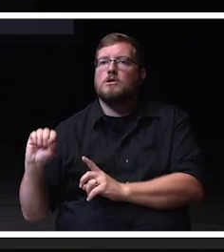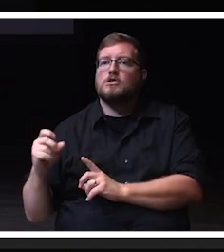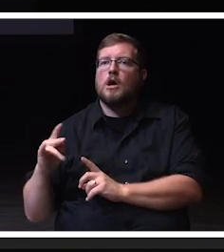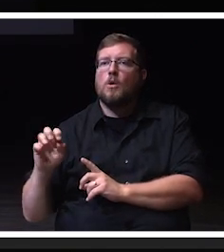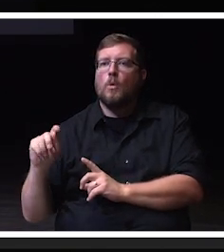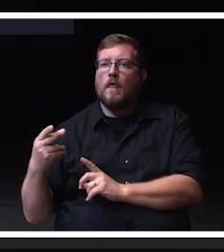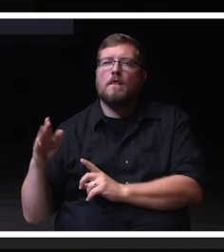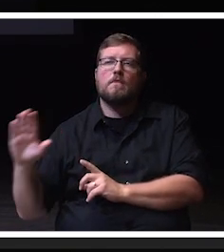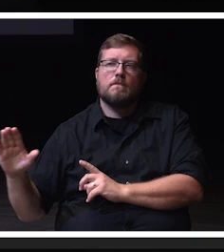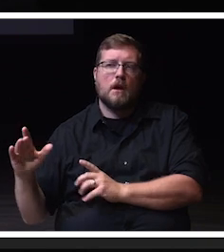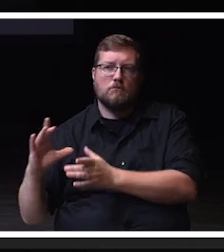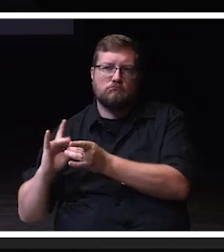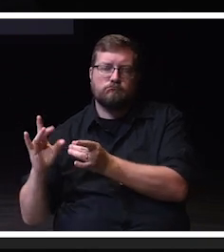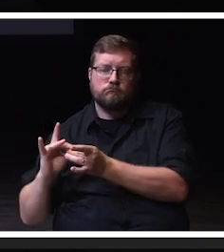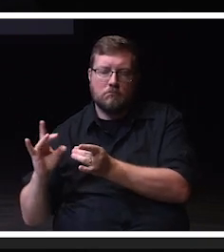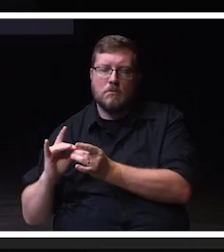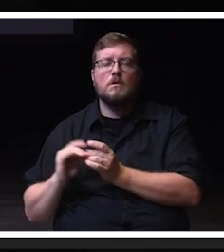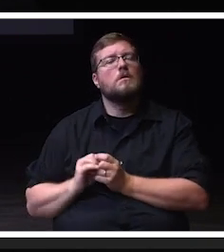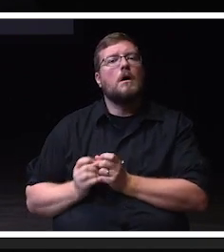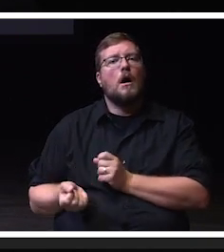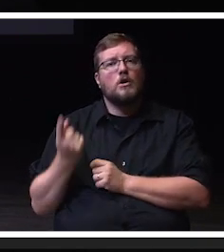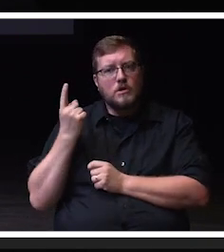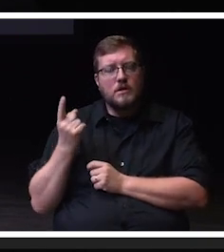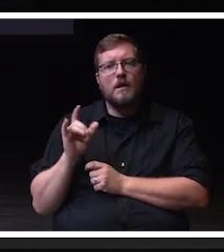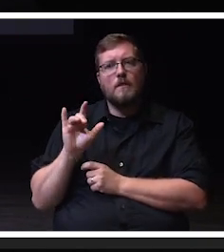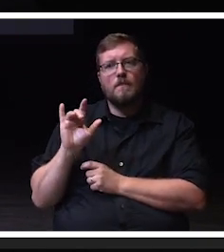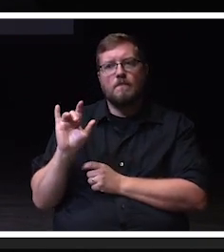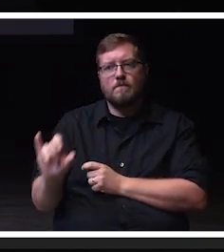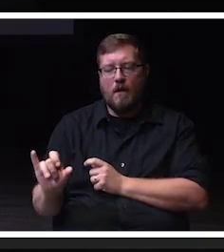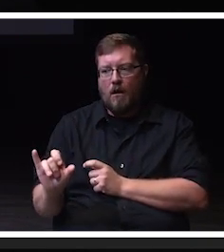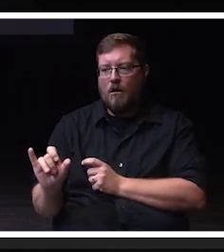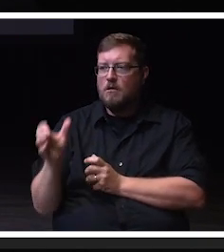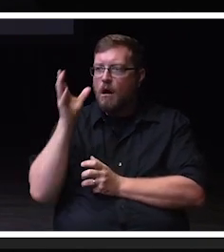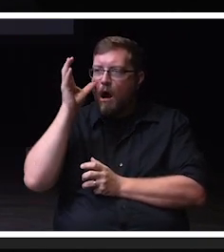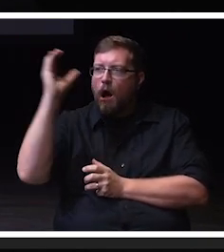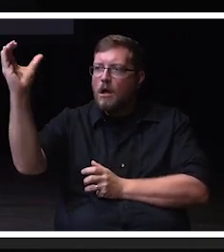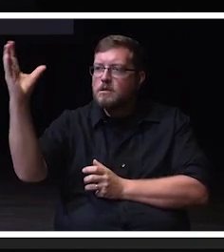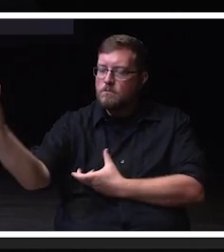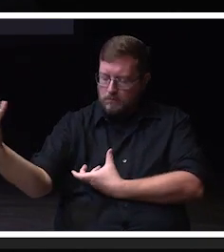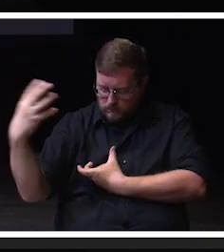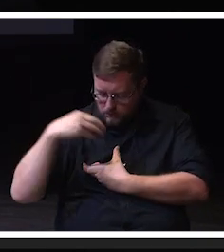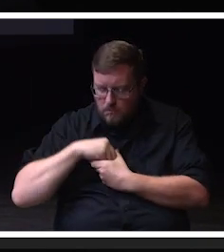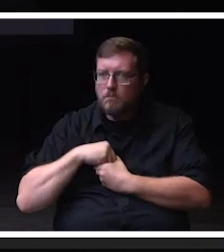This messaging was embraced by Chancellor King, who invited Zach Mercurio back last year to speak